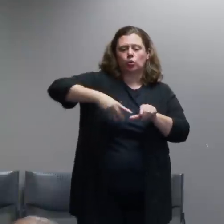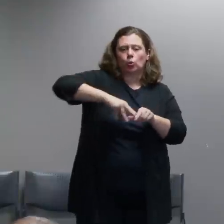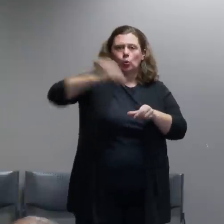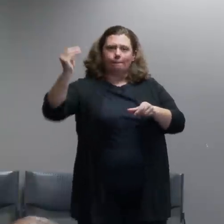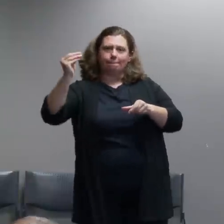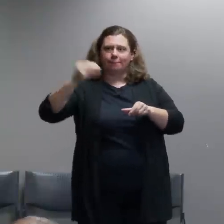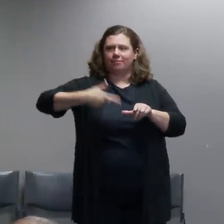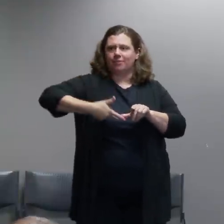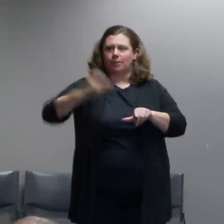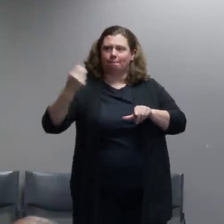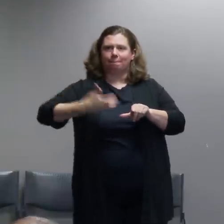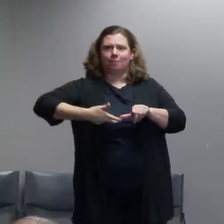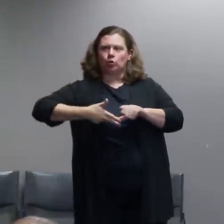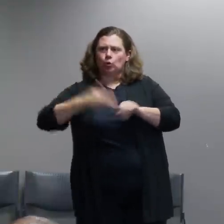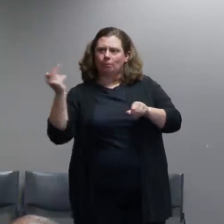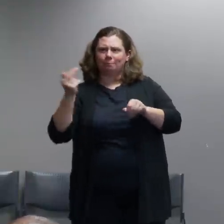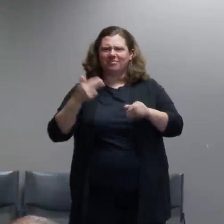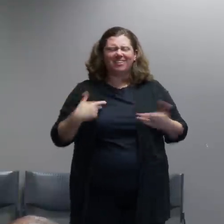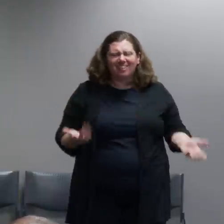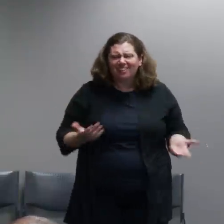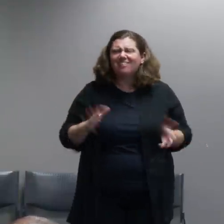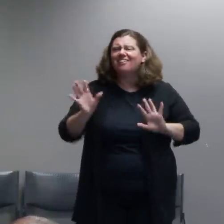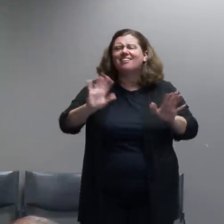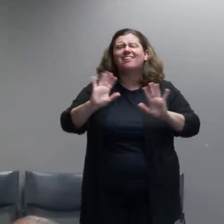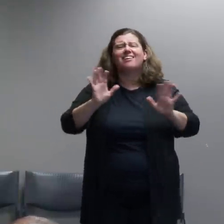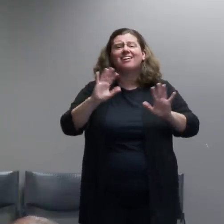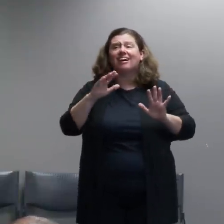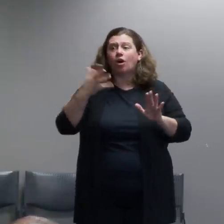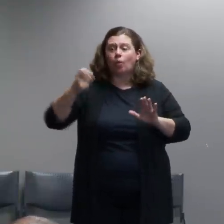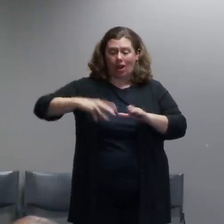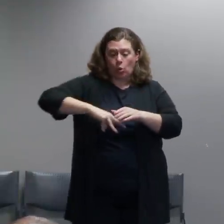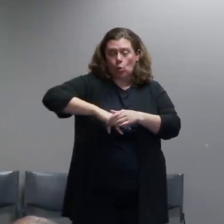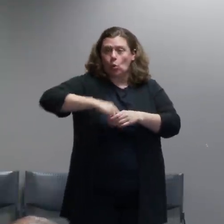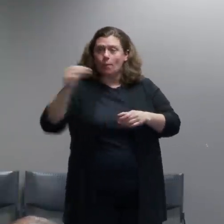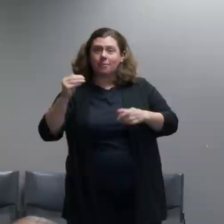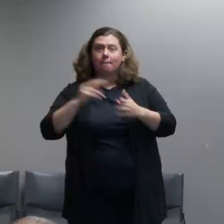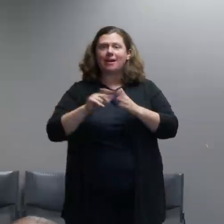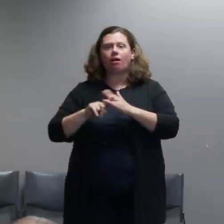of the obvious danger of fire. And we've got some other video that we